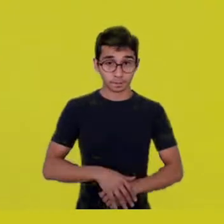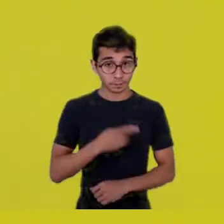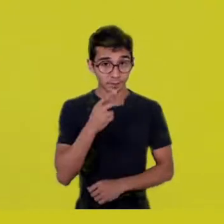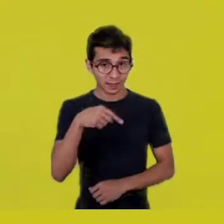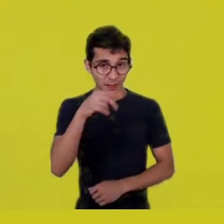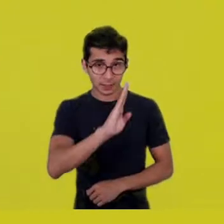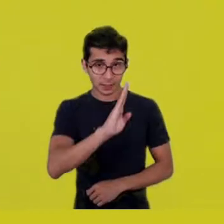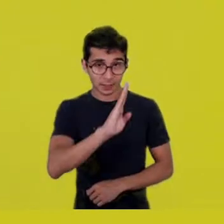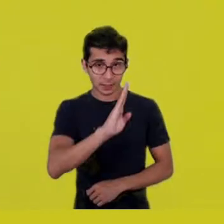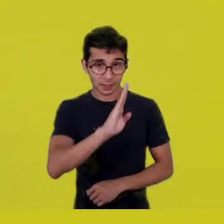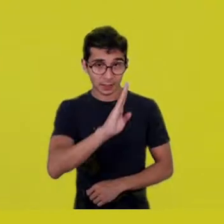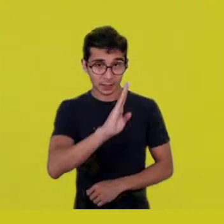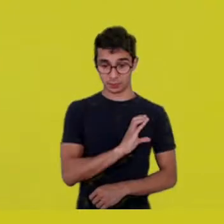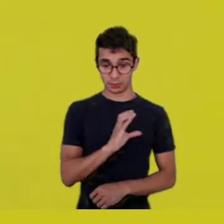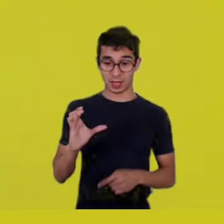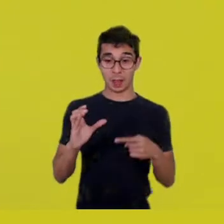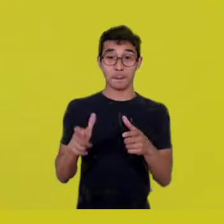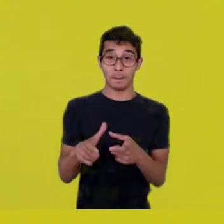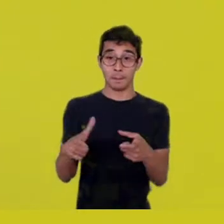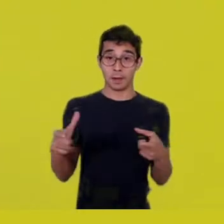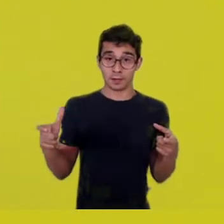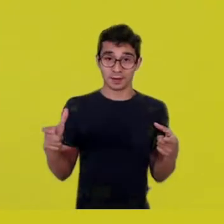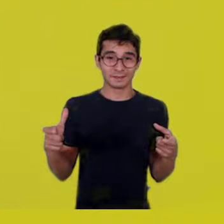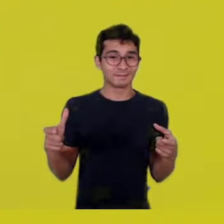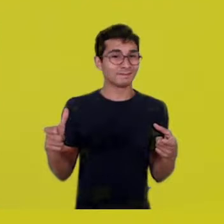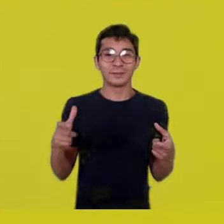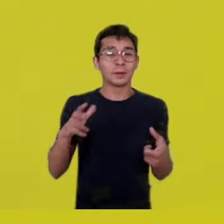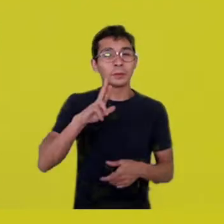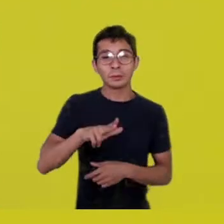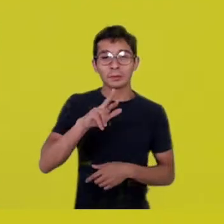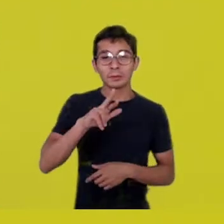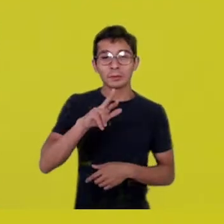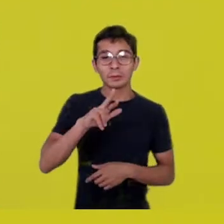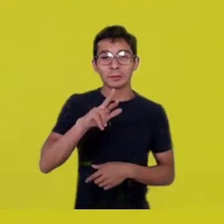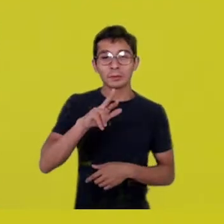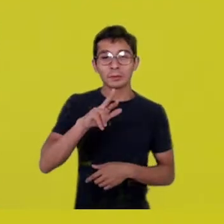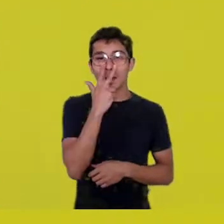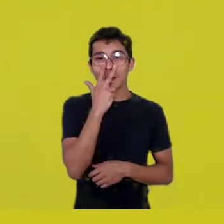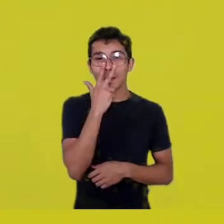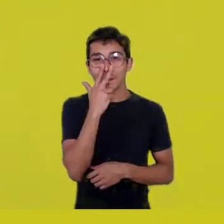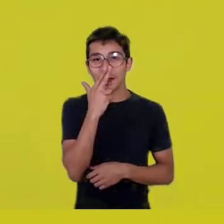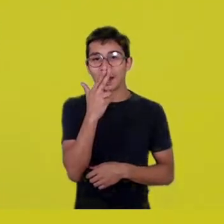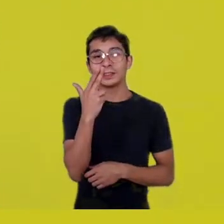means concealing the fantastic invention